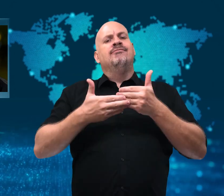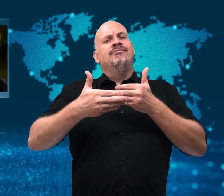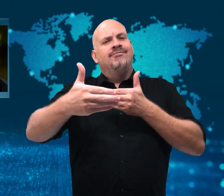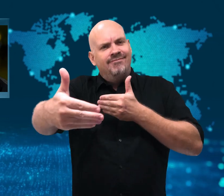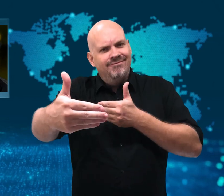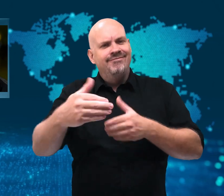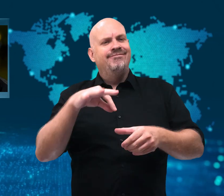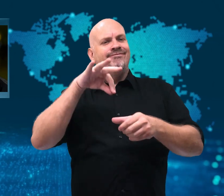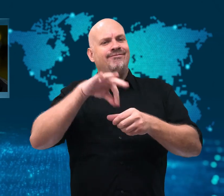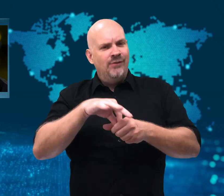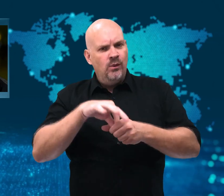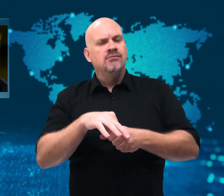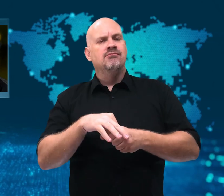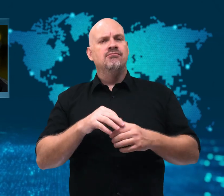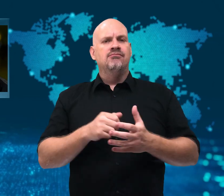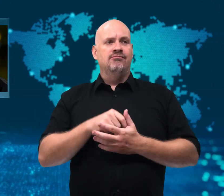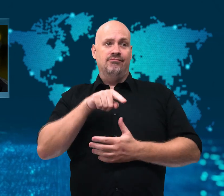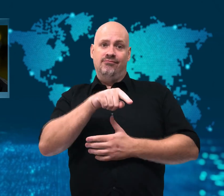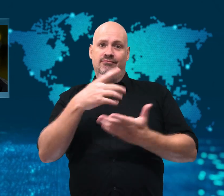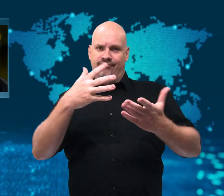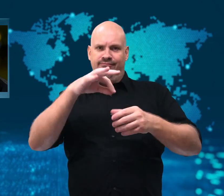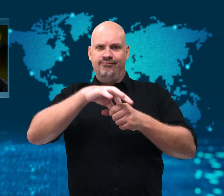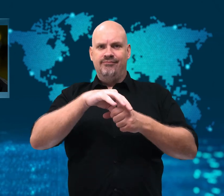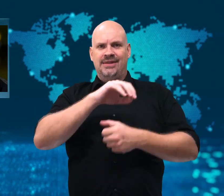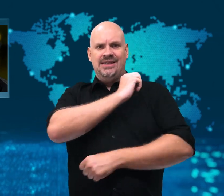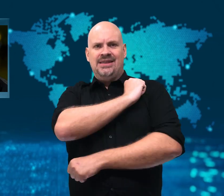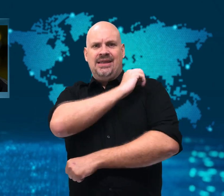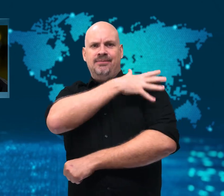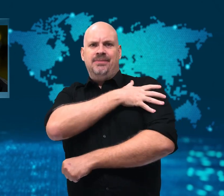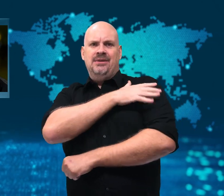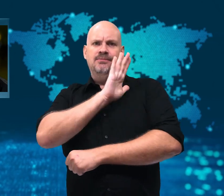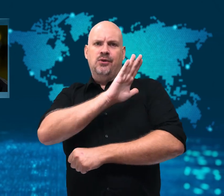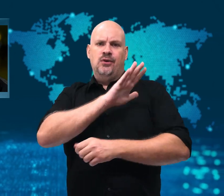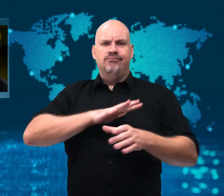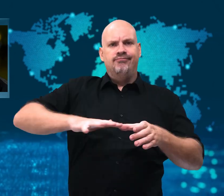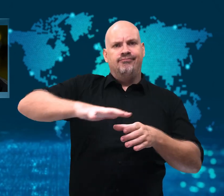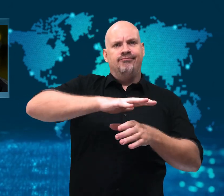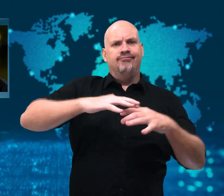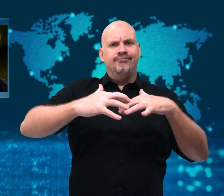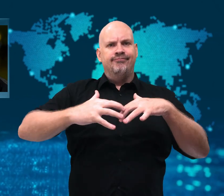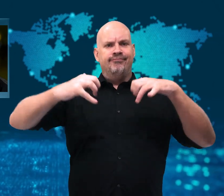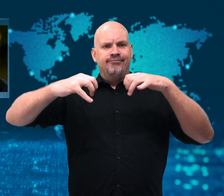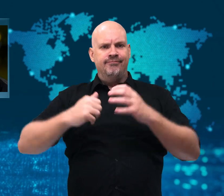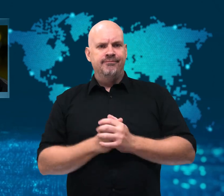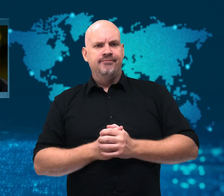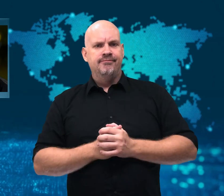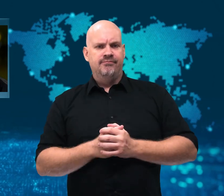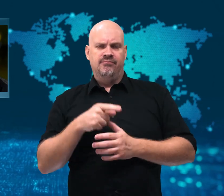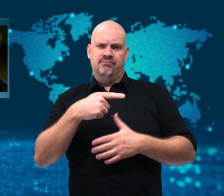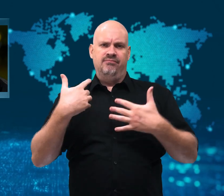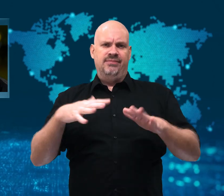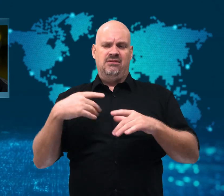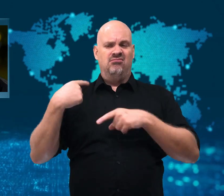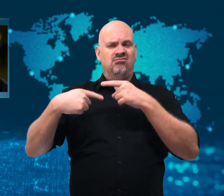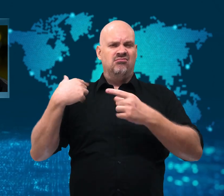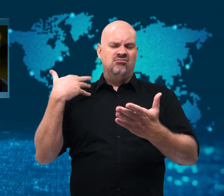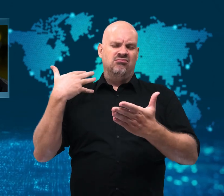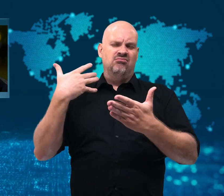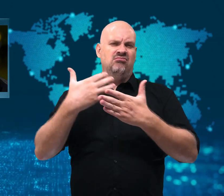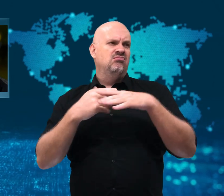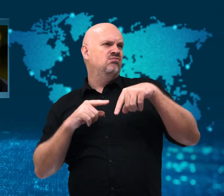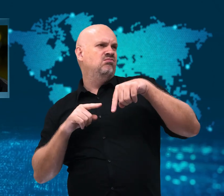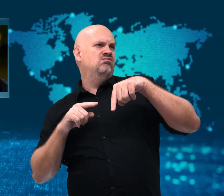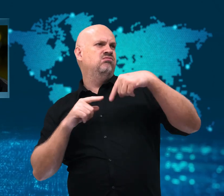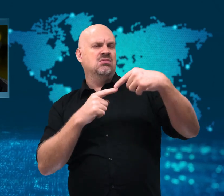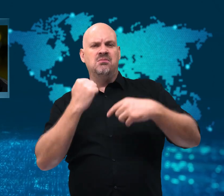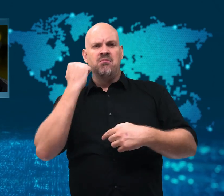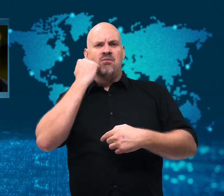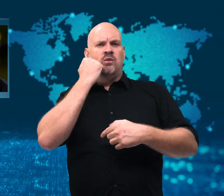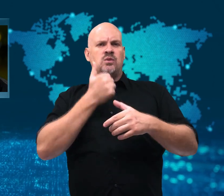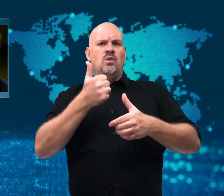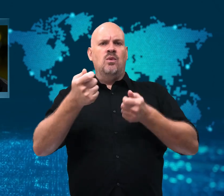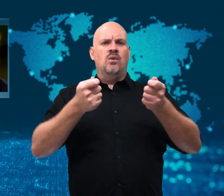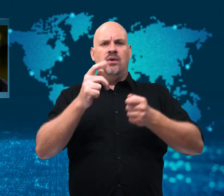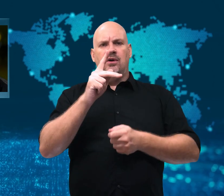is running for re-election in the regional parliament of St Petersburg.